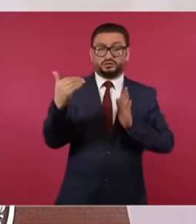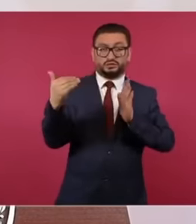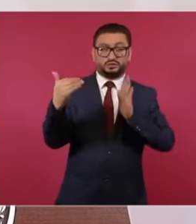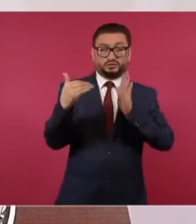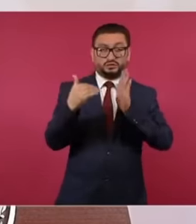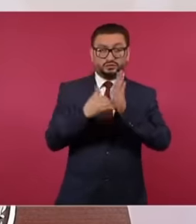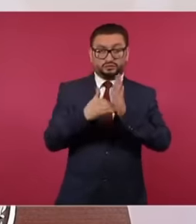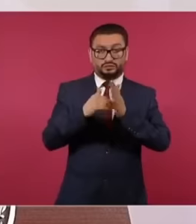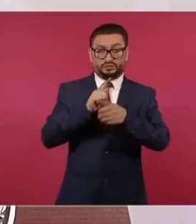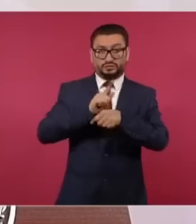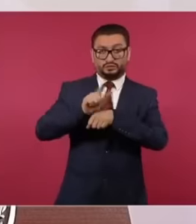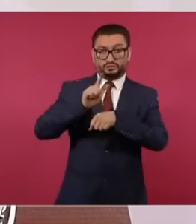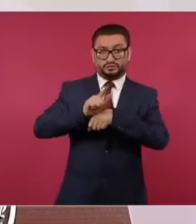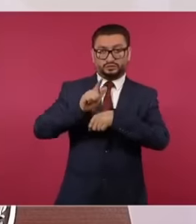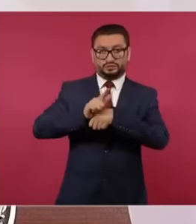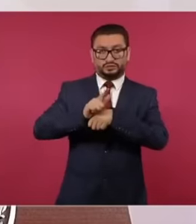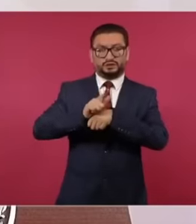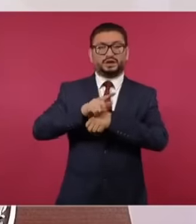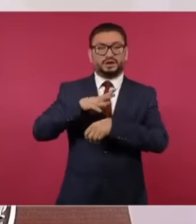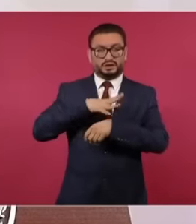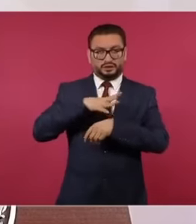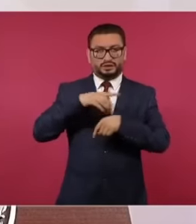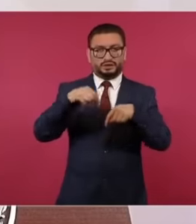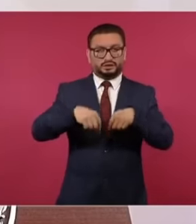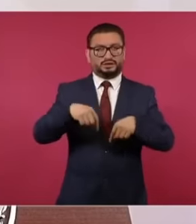Guatemalans working in